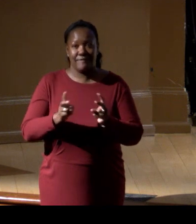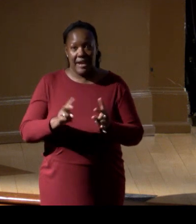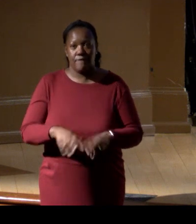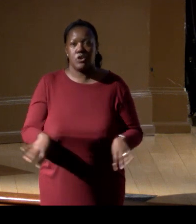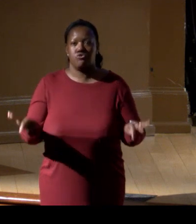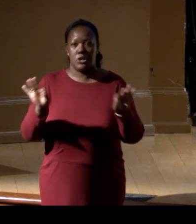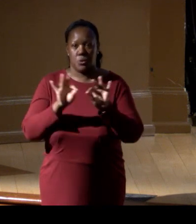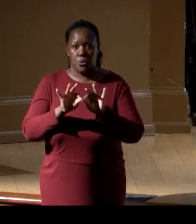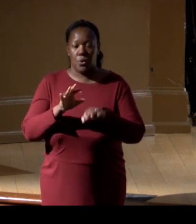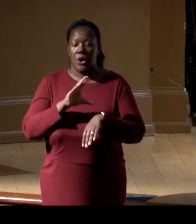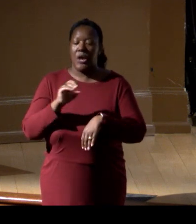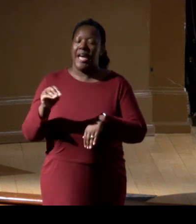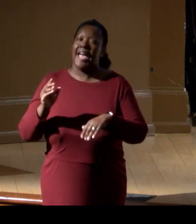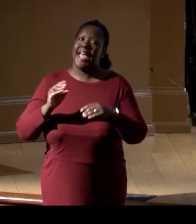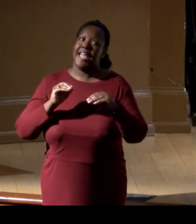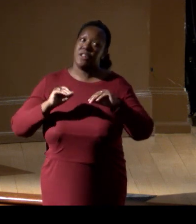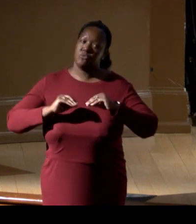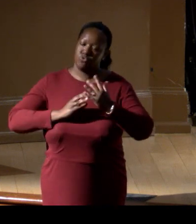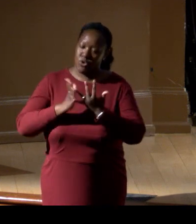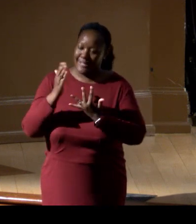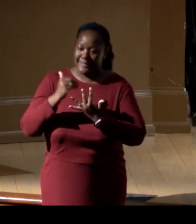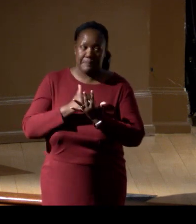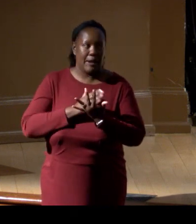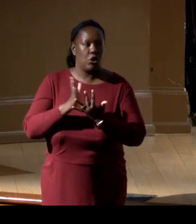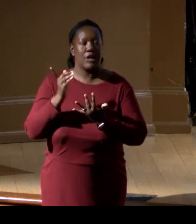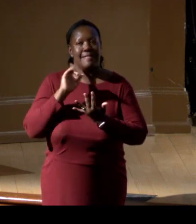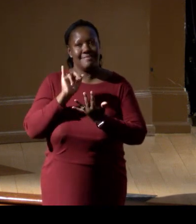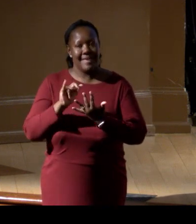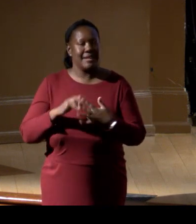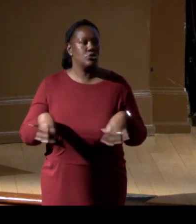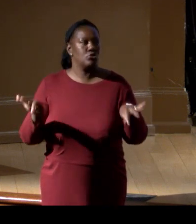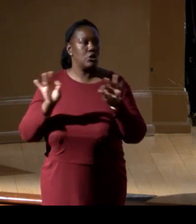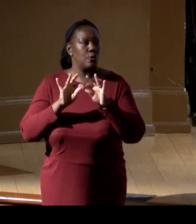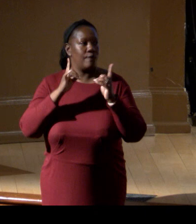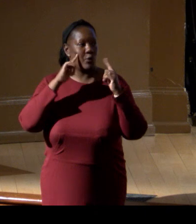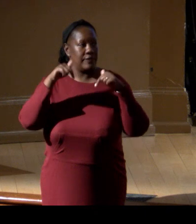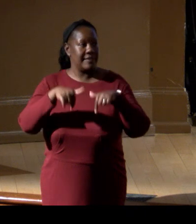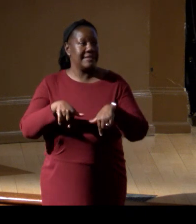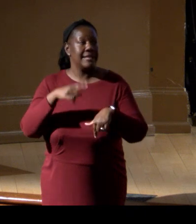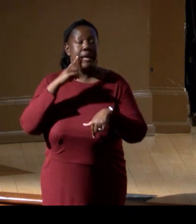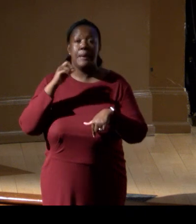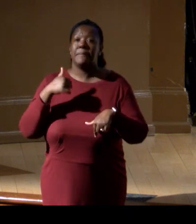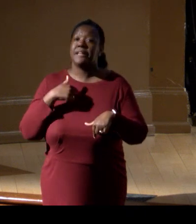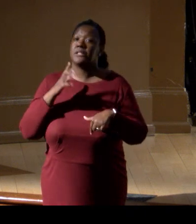and transparent is really critical for this, because once you lose that openness, transparency,